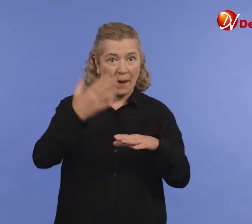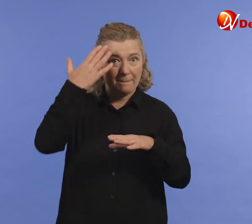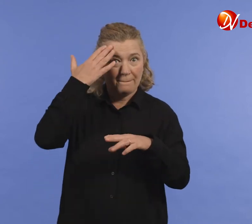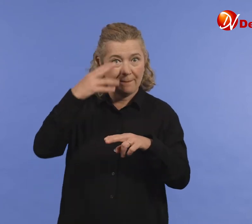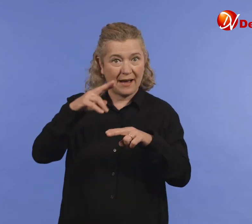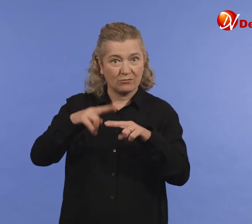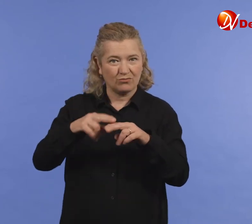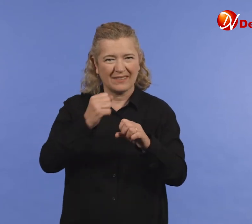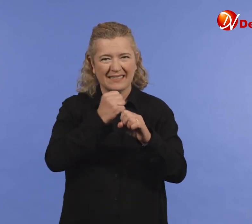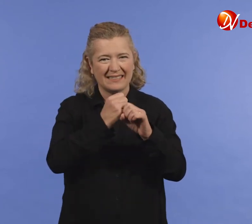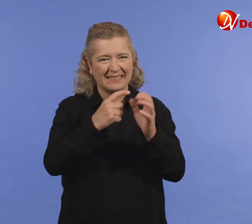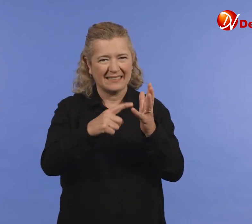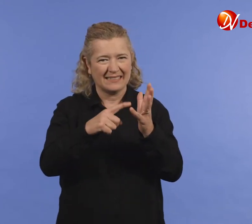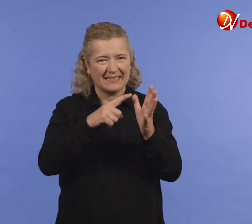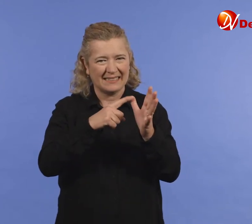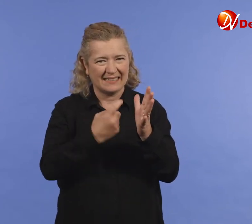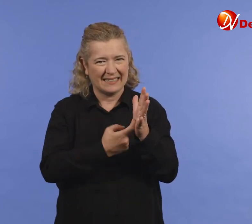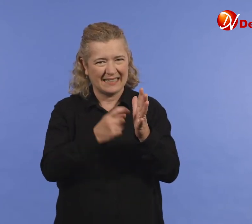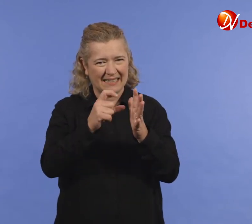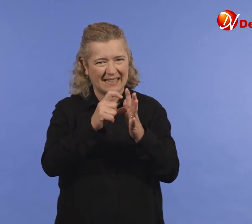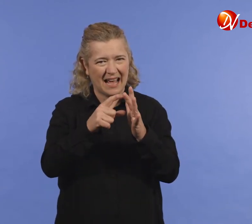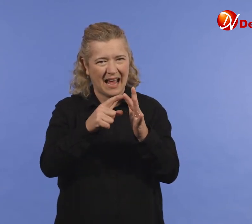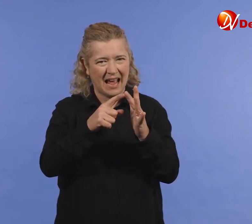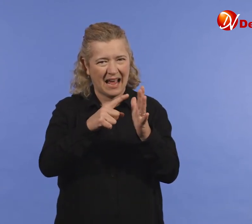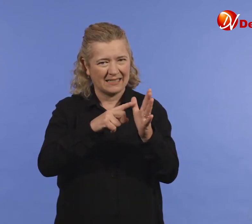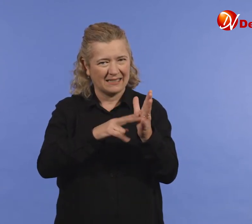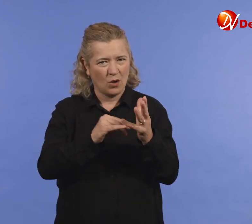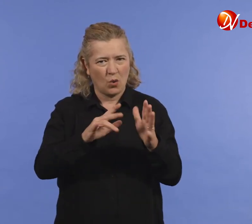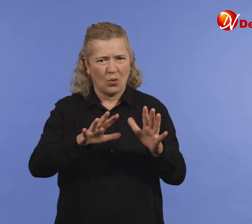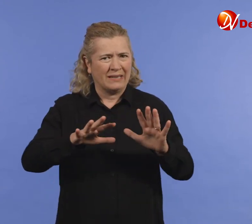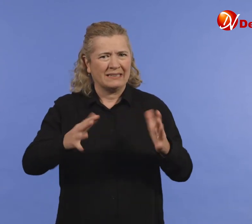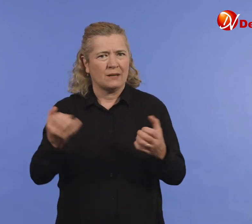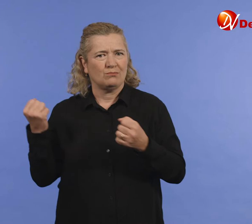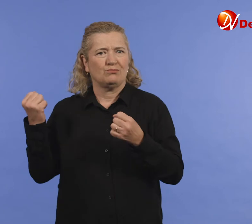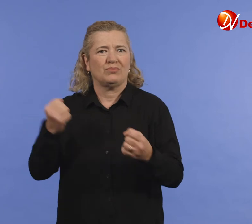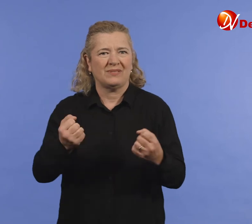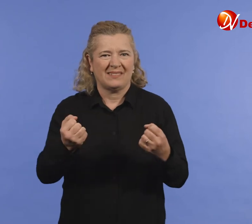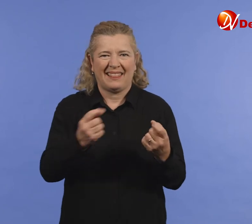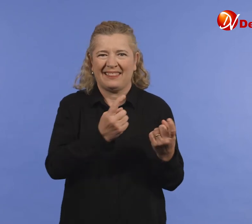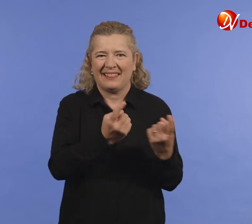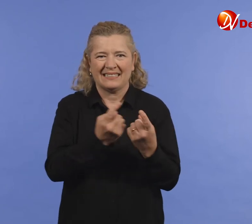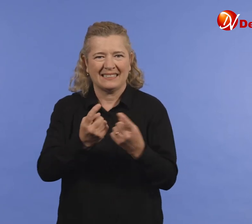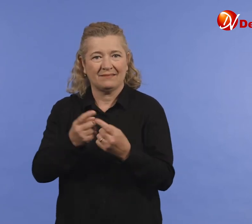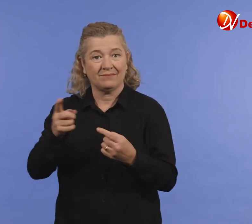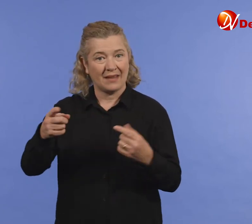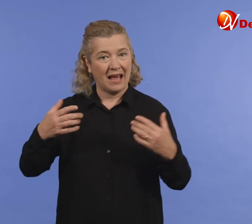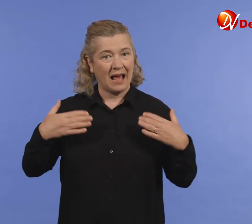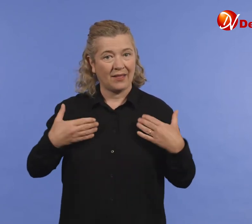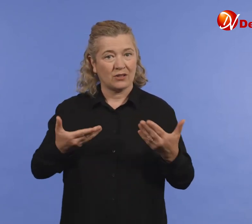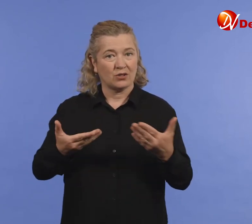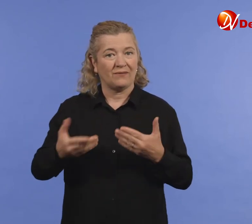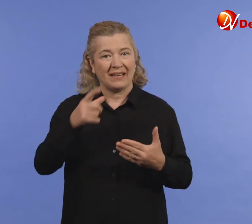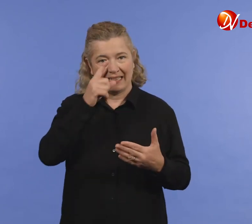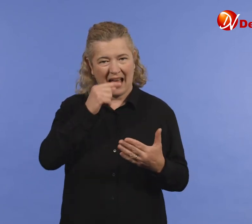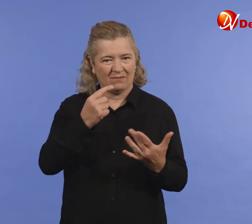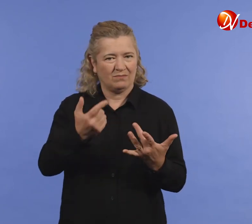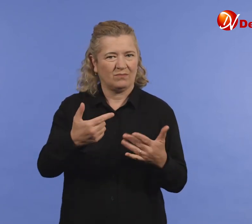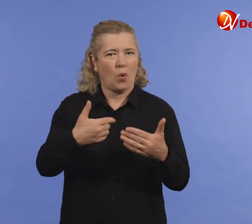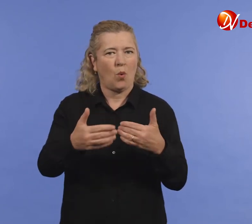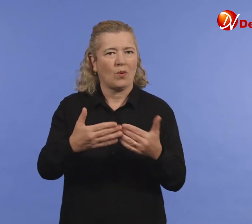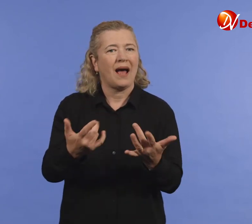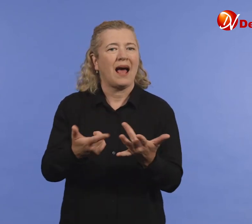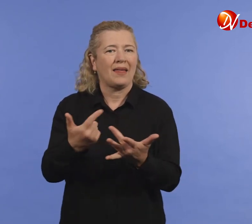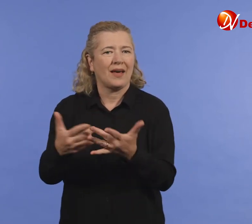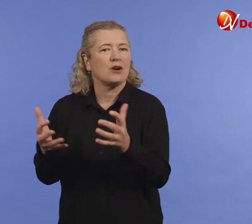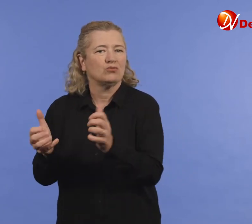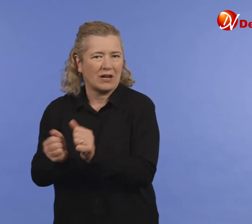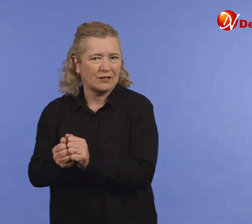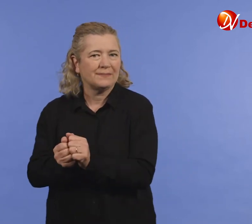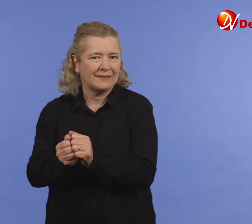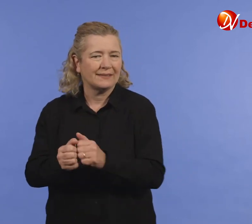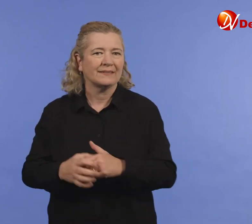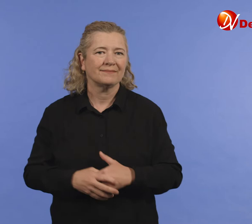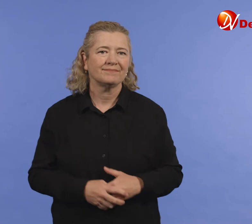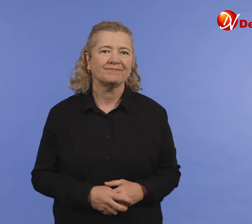Health services have arrangements in place for parents and guardians who don’t have these items at their appointment.